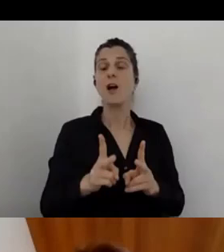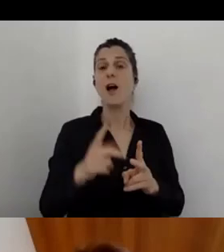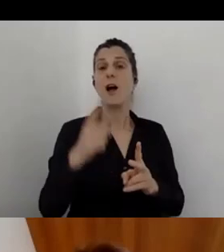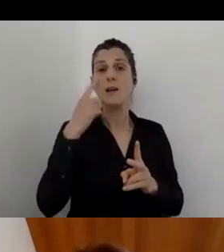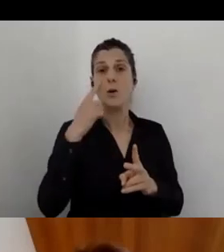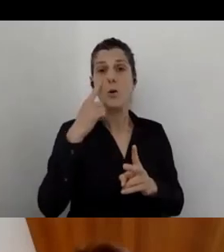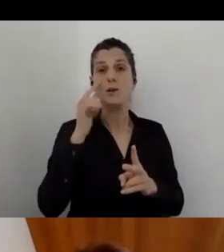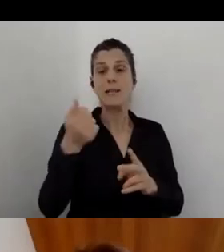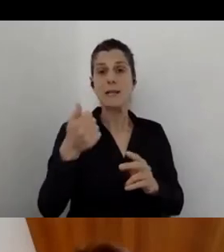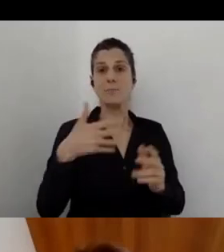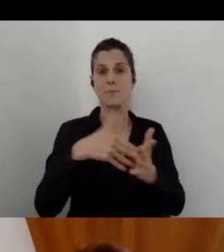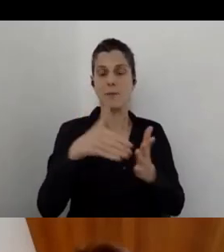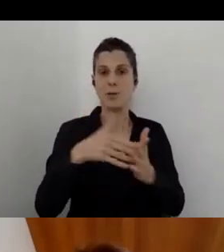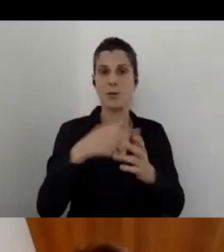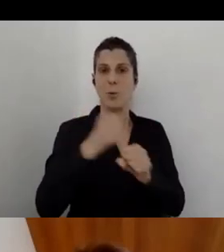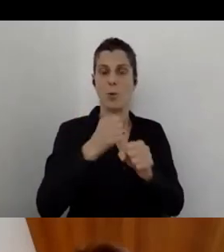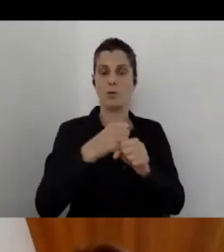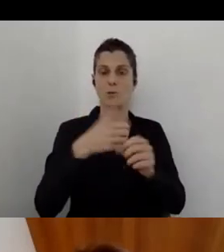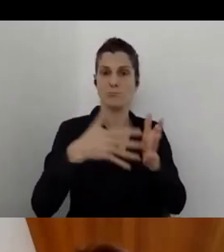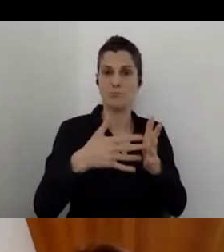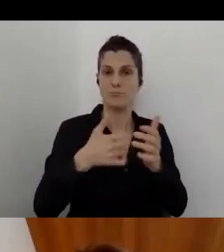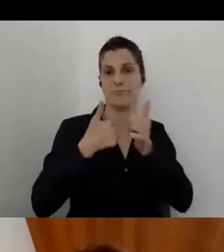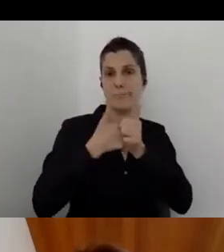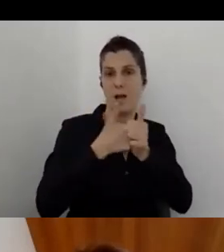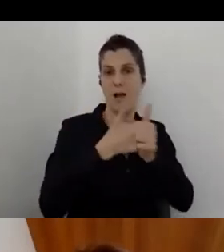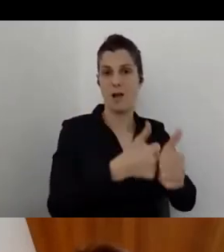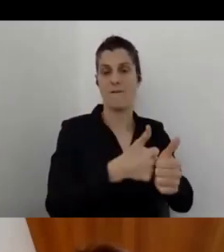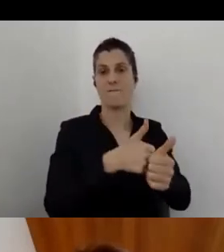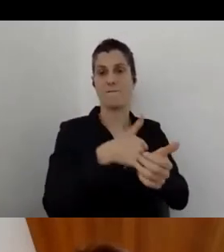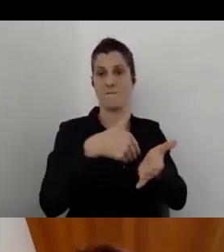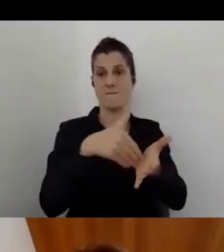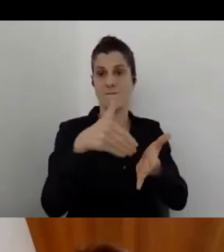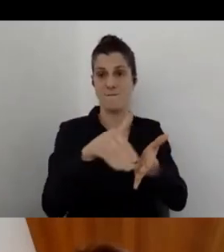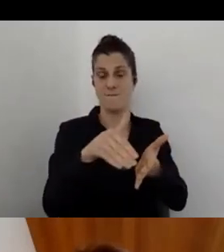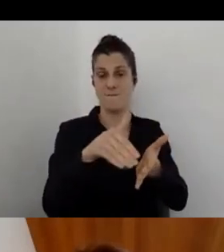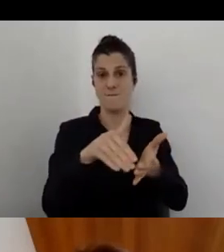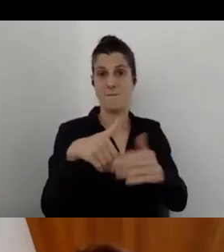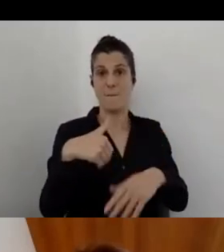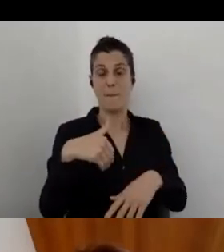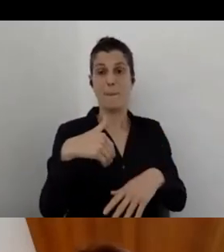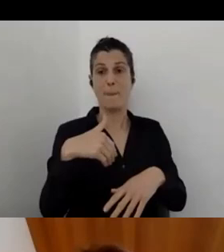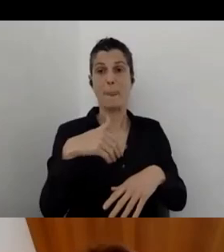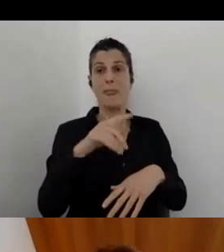maintenance and monitoring the accessibility inside of the hotel, you can also understand all of